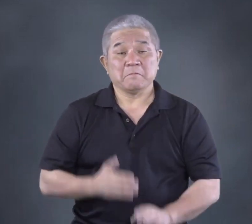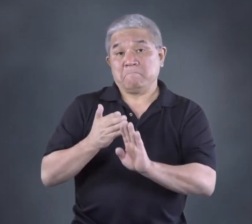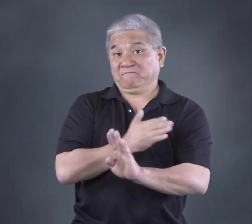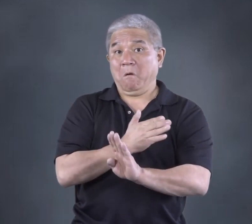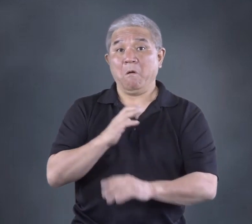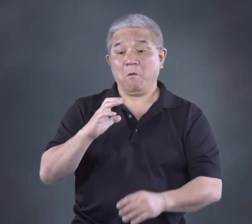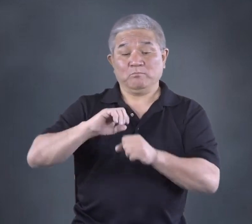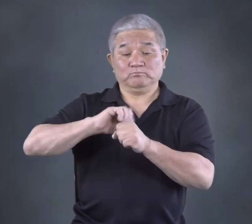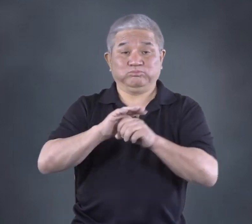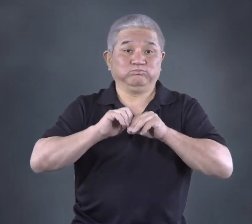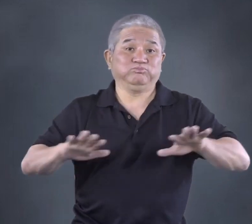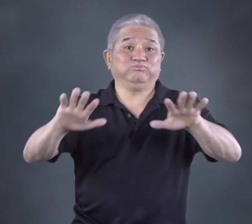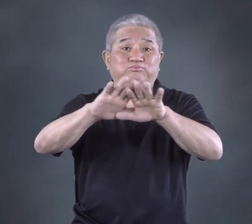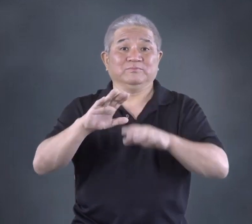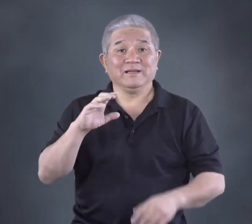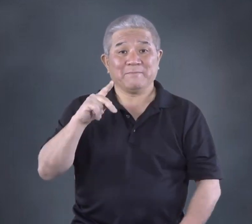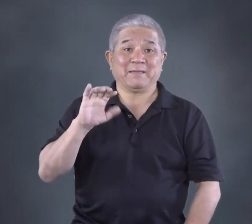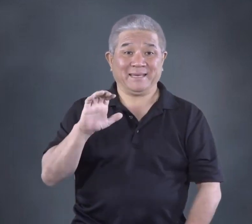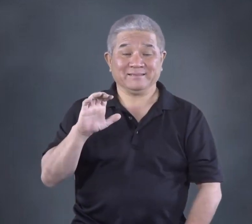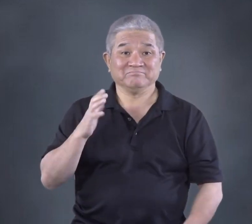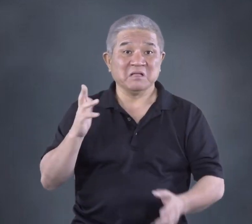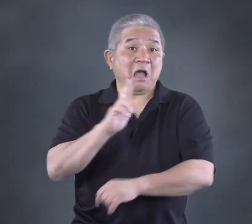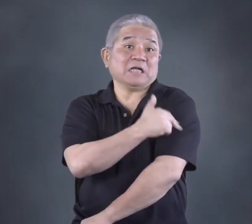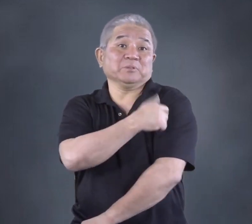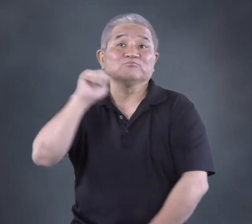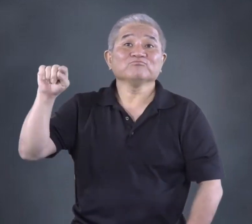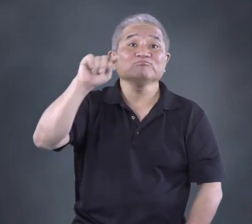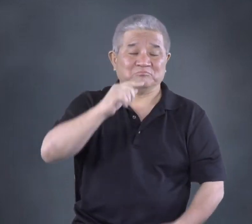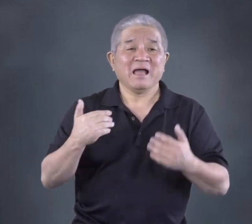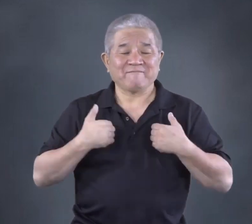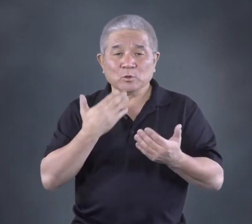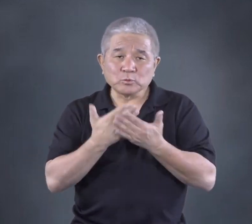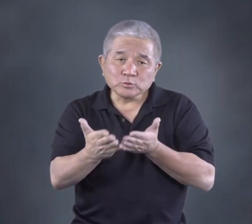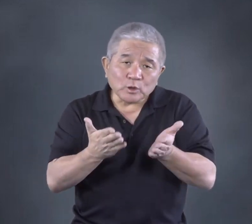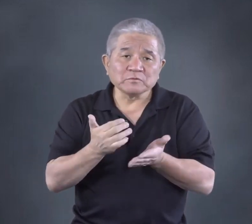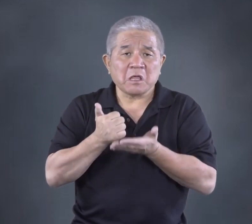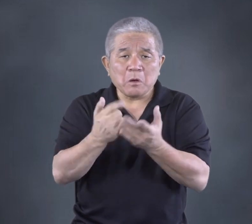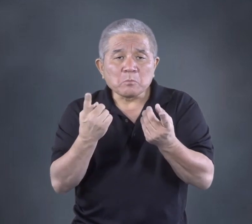Before the coronavirus pandemic, hospitals have good services that help you